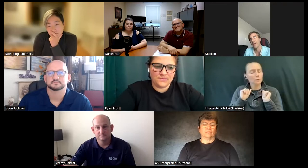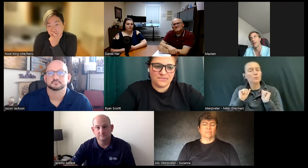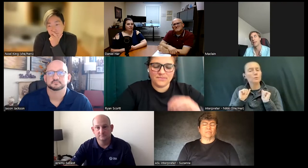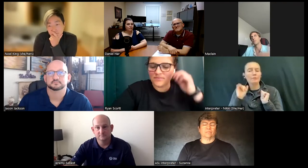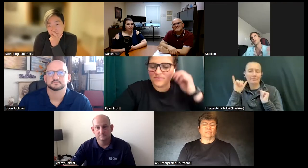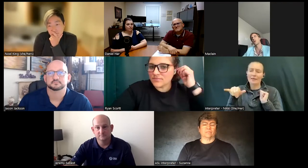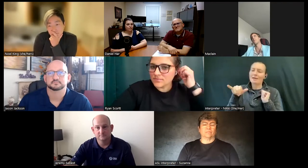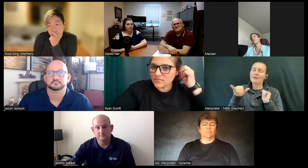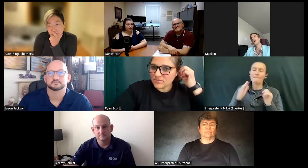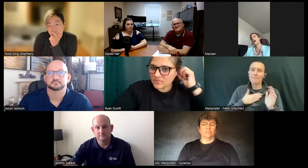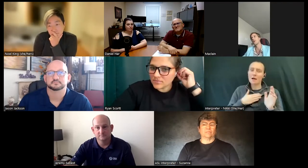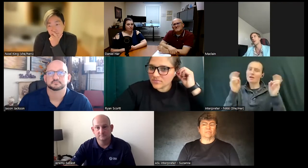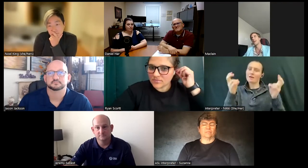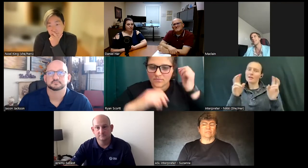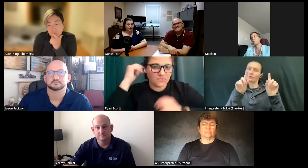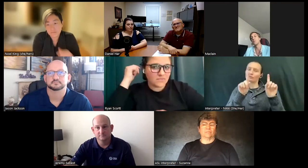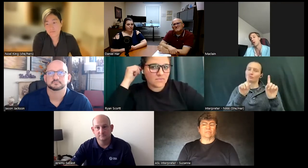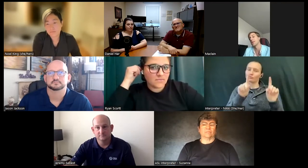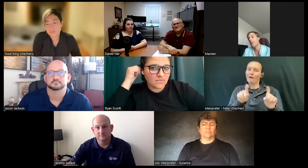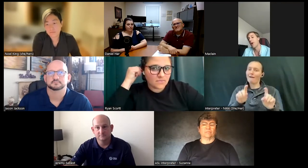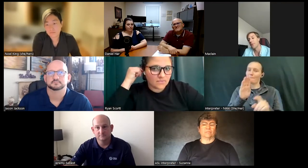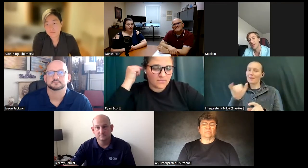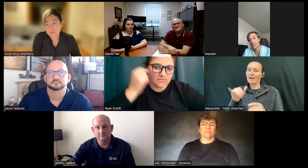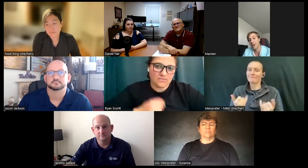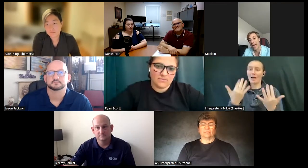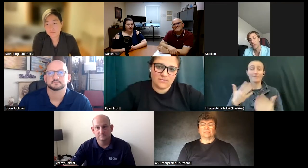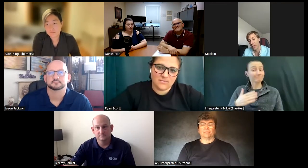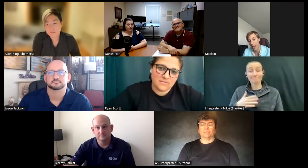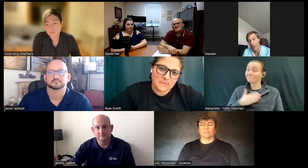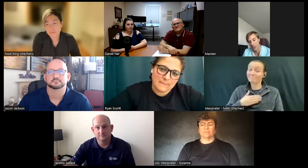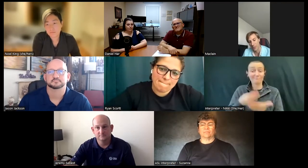I think the trial by fire is me putting up all the money I mean I don't care how